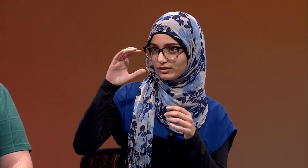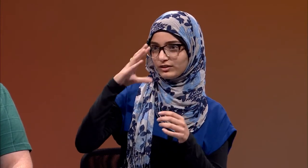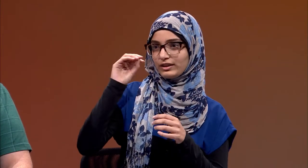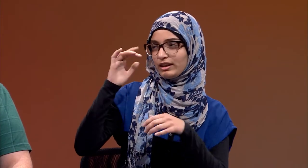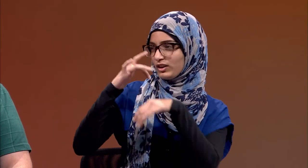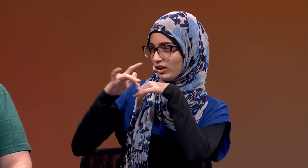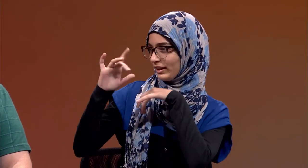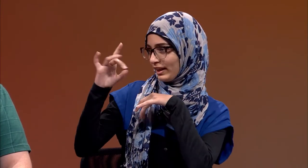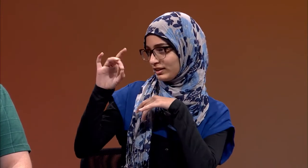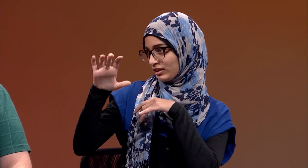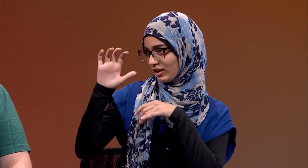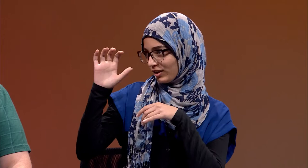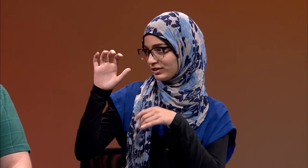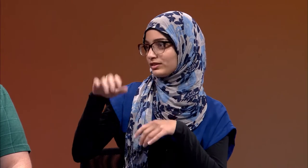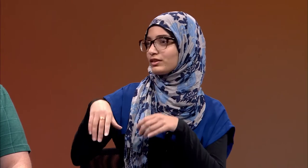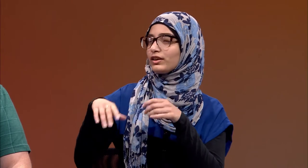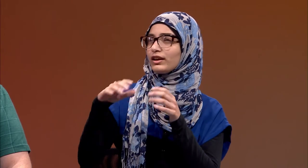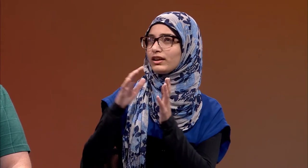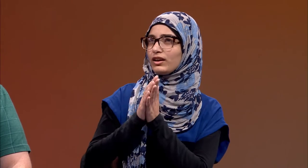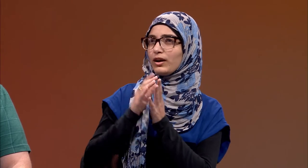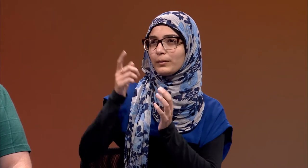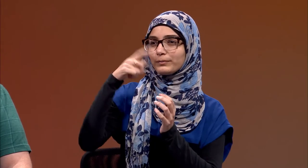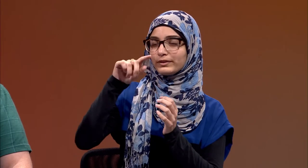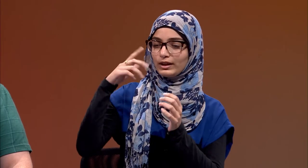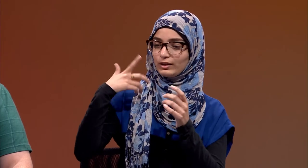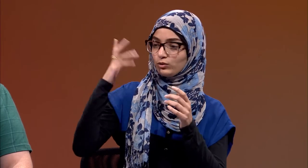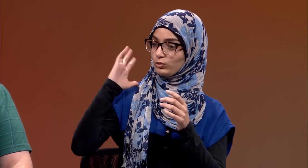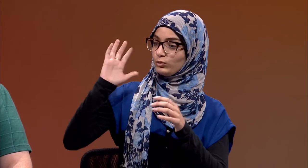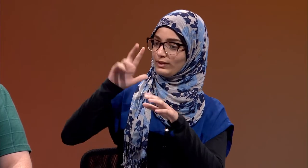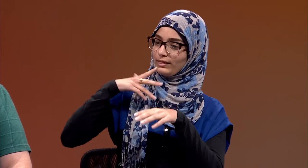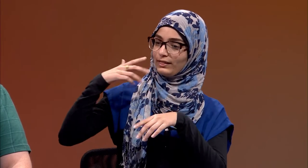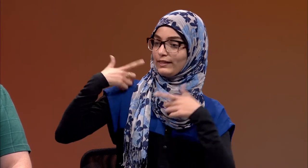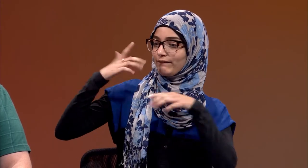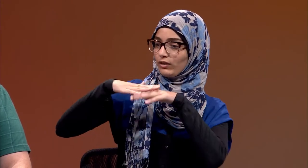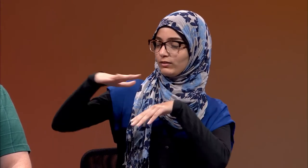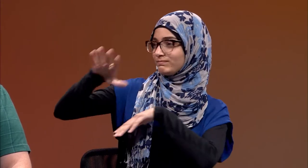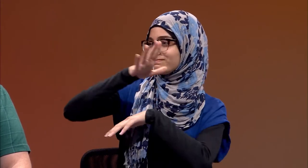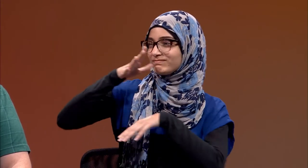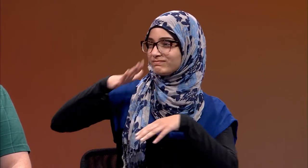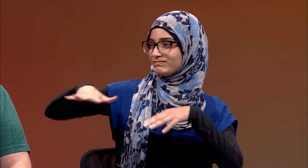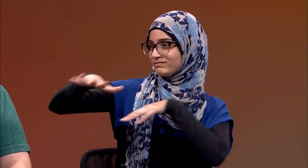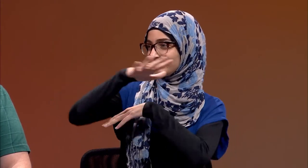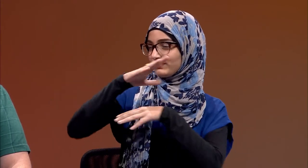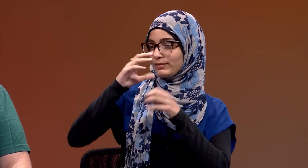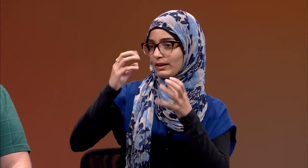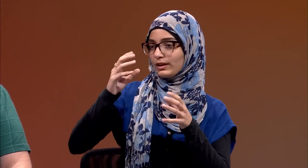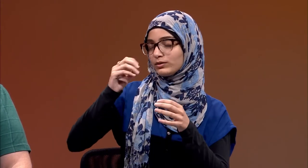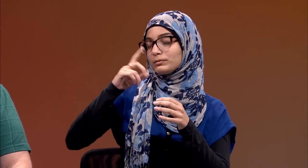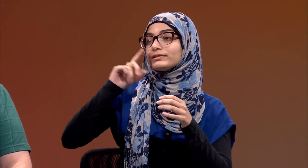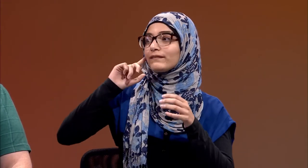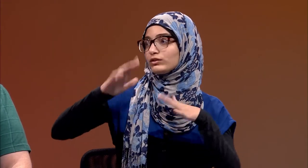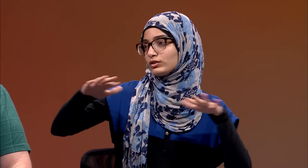early 1800s, life was more of a rural existence. This led to deaf children living